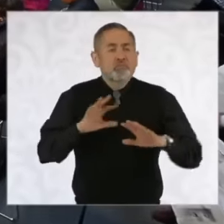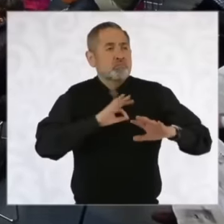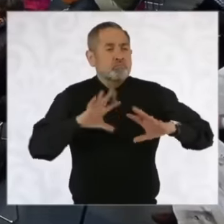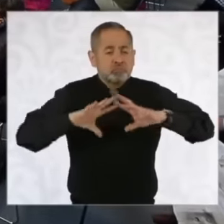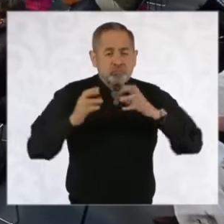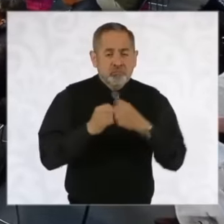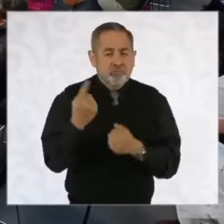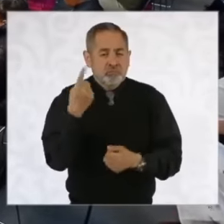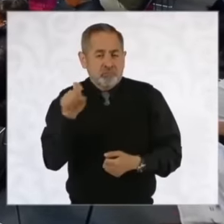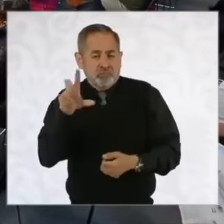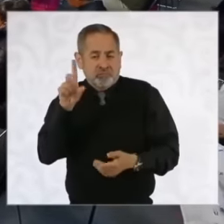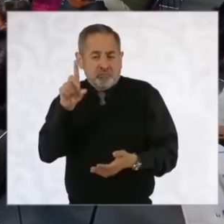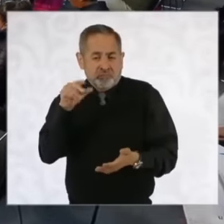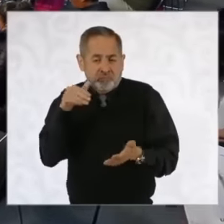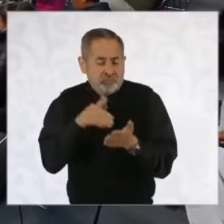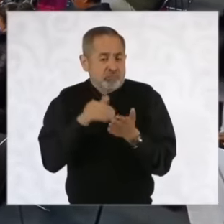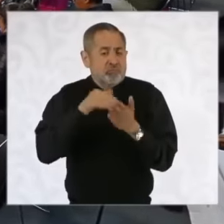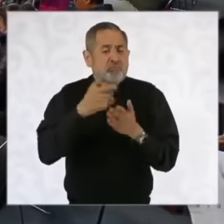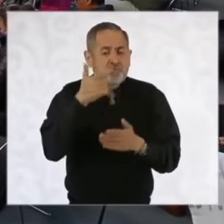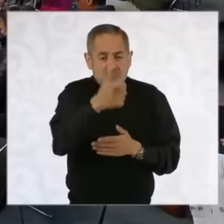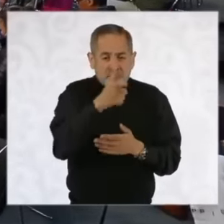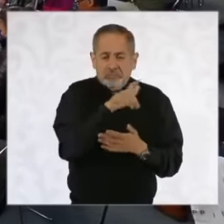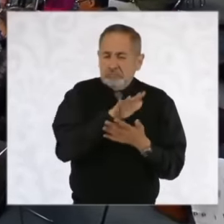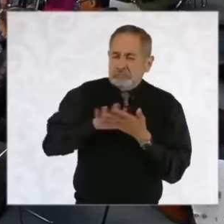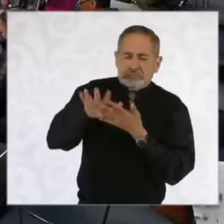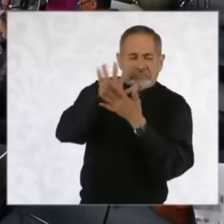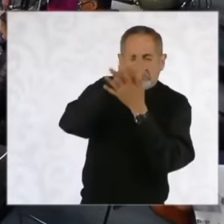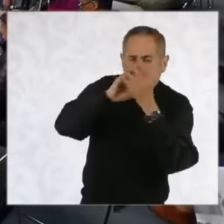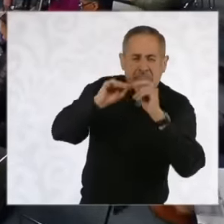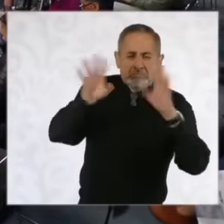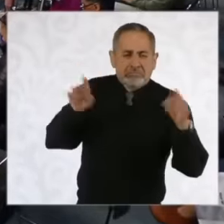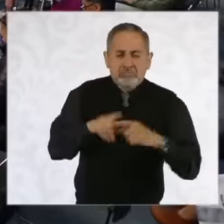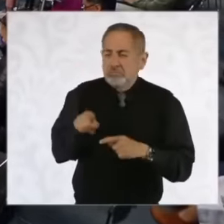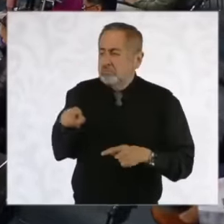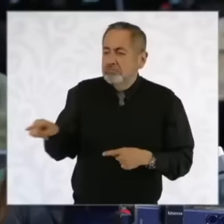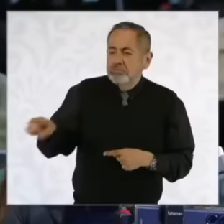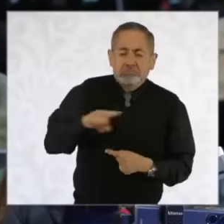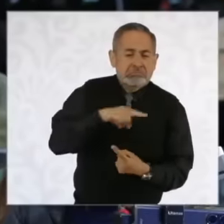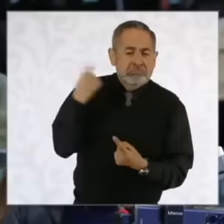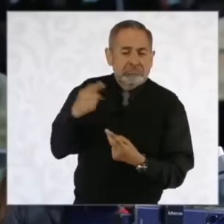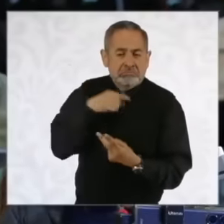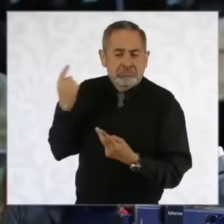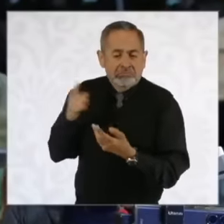130 million pesos with a lot of opacity. They were recently disapproved by the